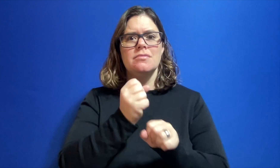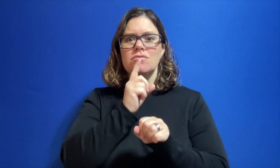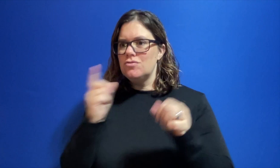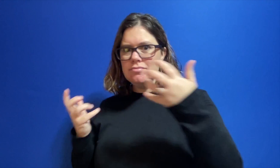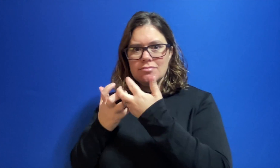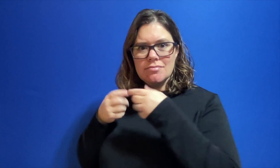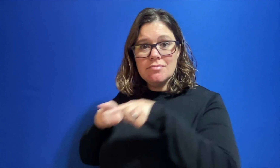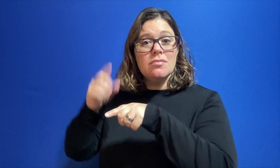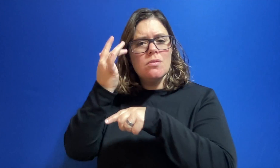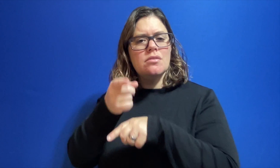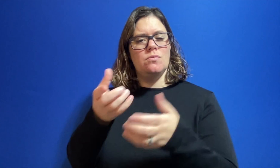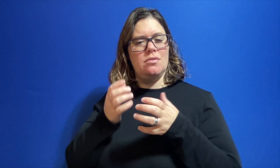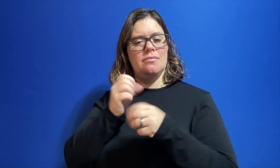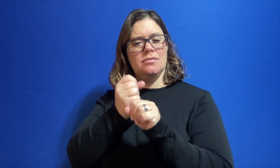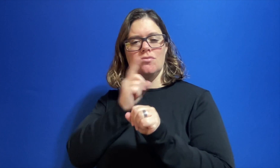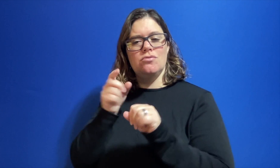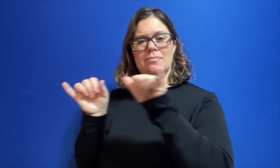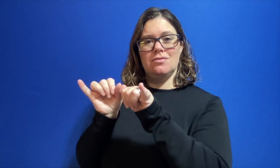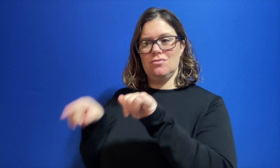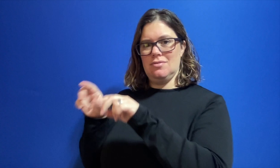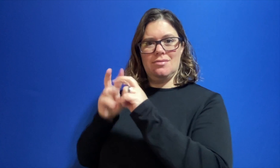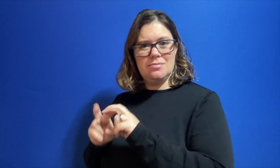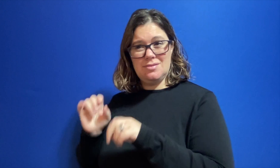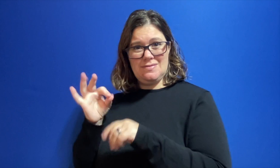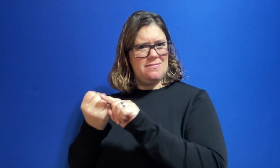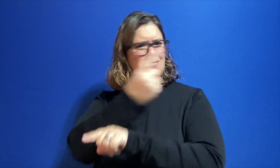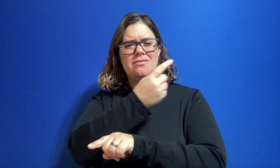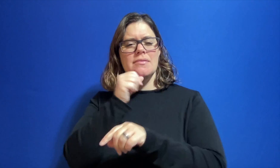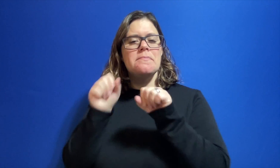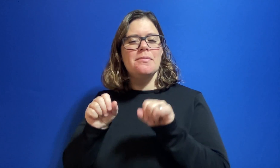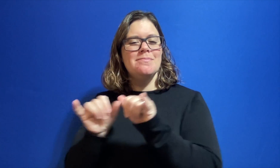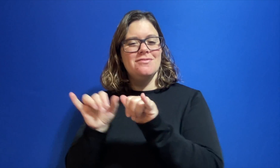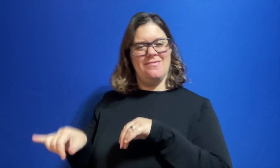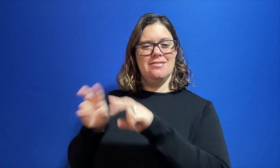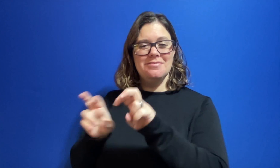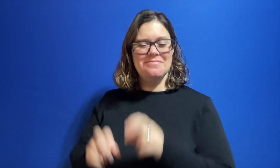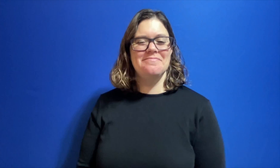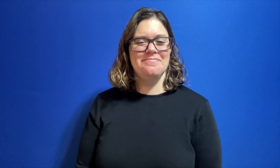Make sure your test aligns with the course objectives because you want to make sure you're able to measure the assessment. If the assessment is misaligned, then you're not able to measure the assessment.